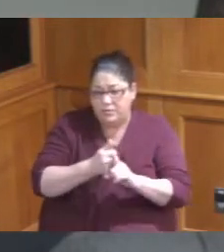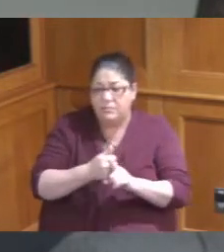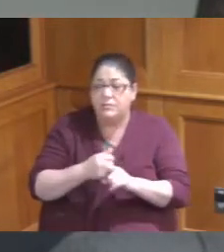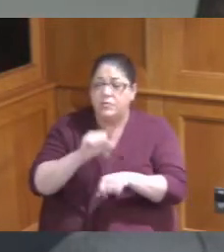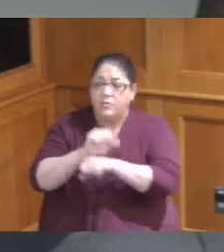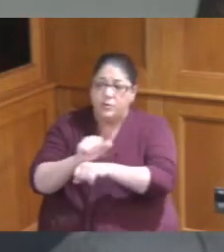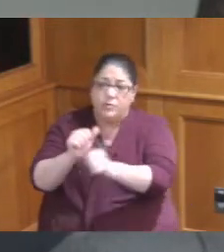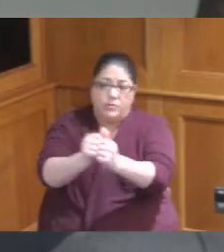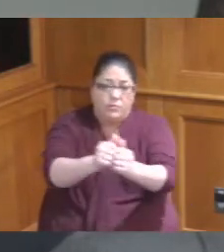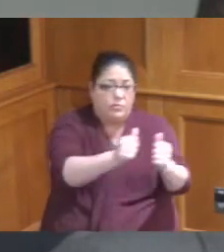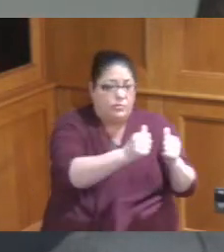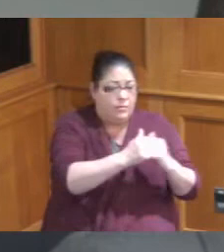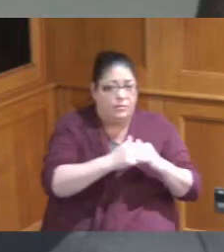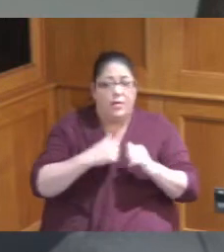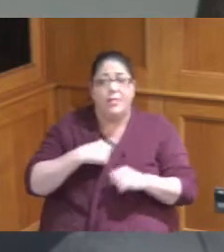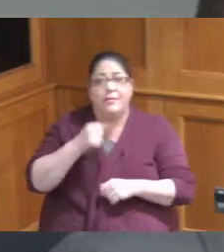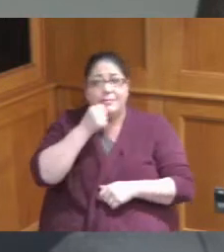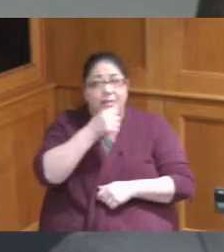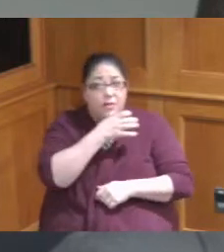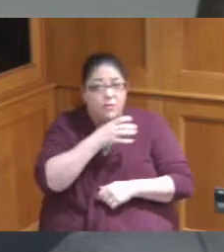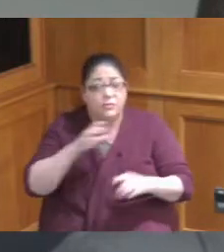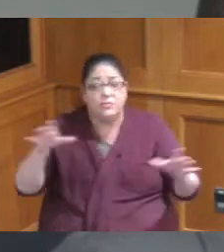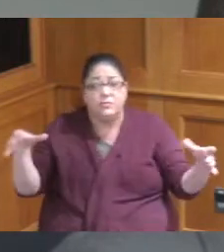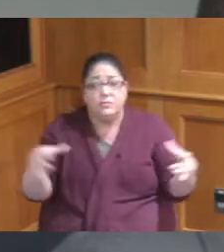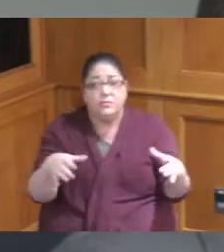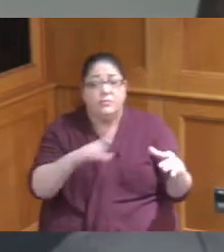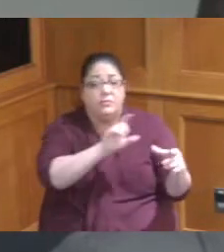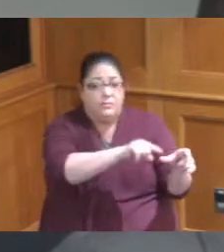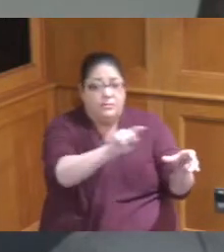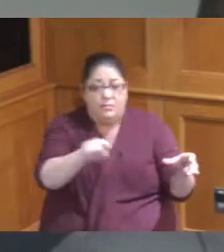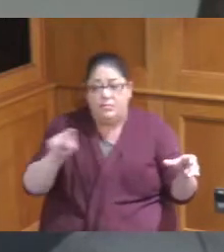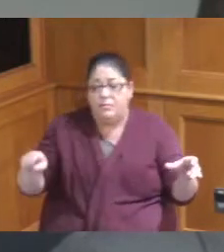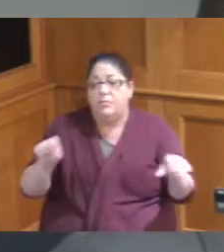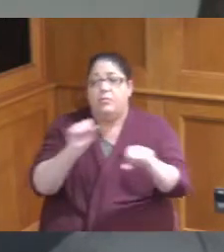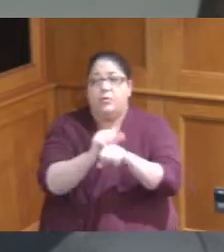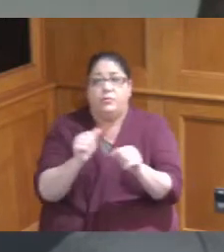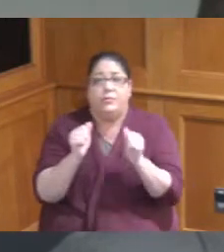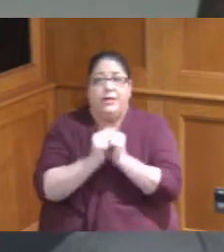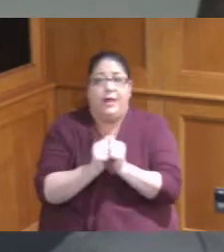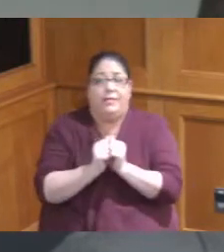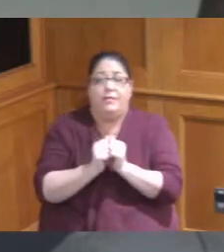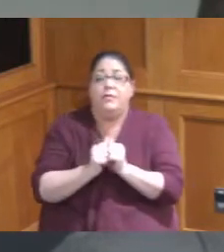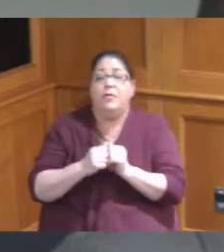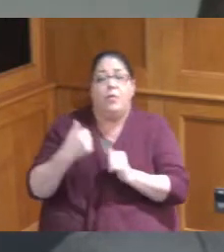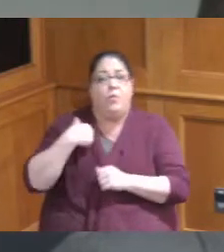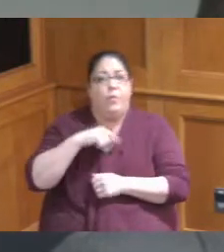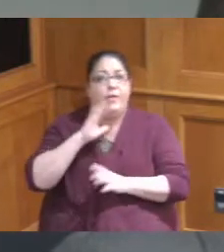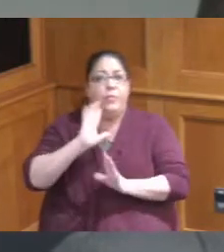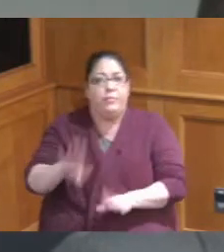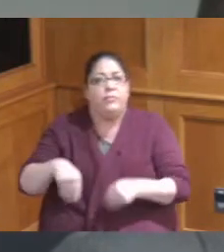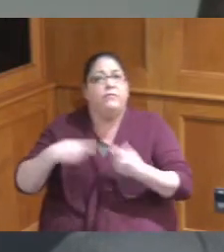to make sure that the folks who are out there who who can approach those have the tools they